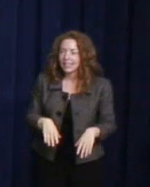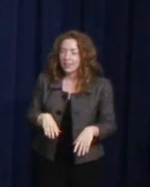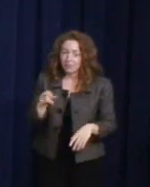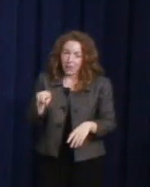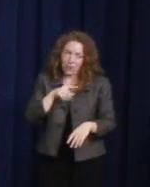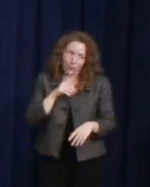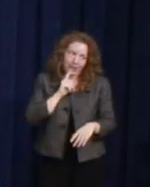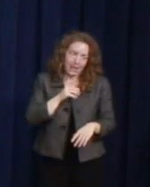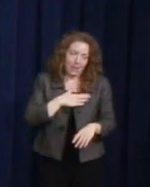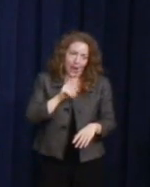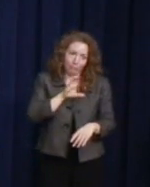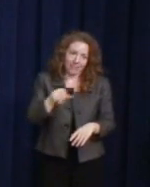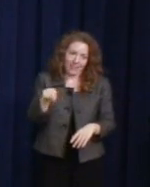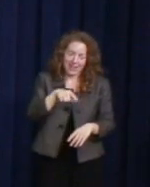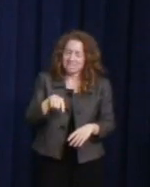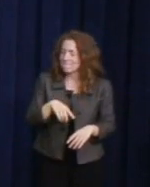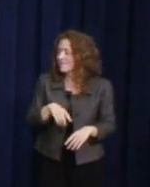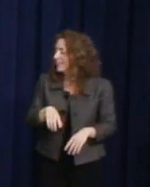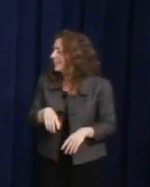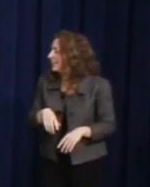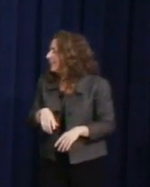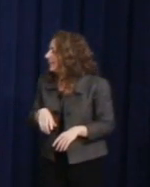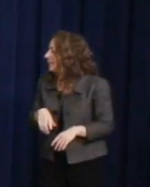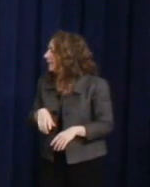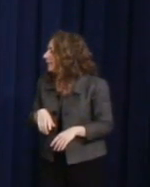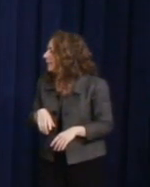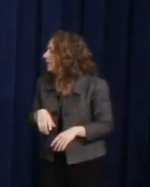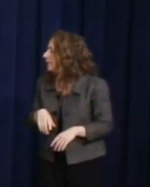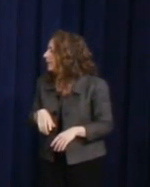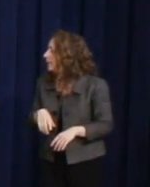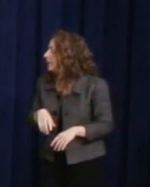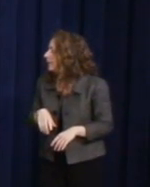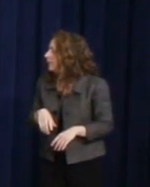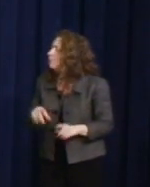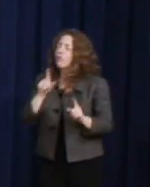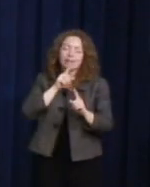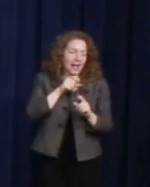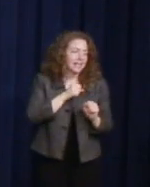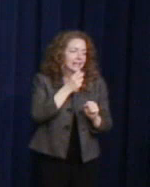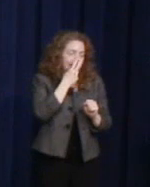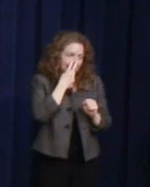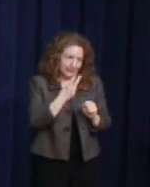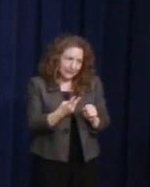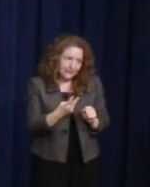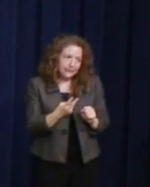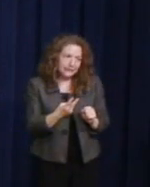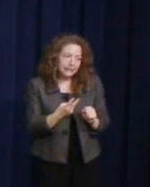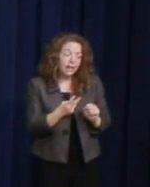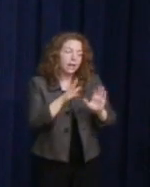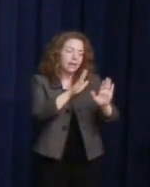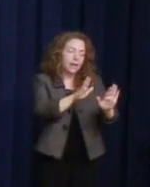And I said, "But I can see it in the eyes of our colleagues on the other side of the isle. Not to be political.